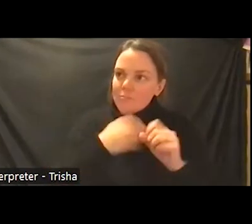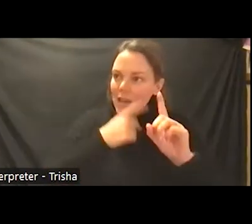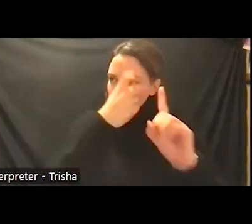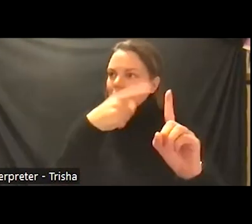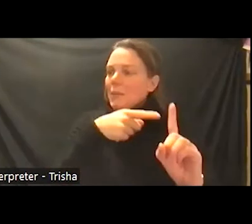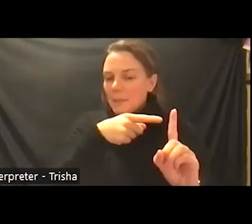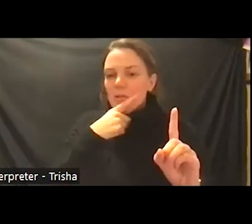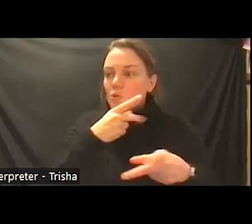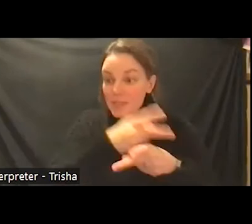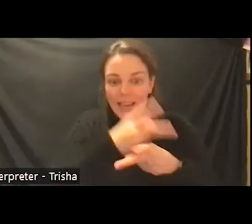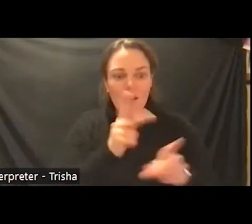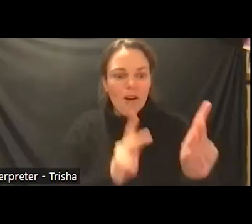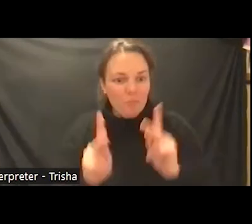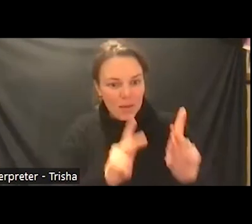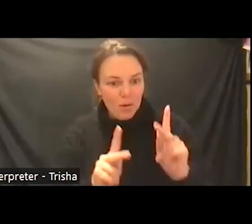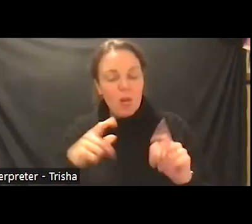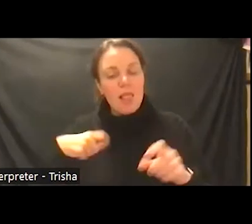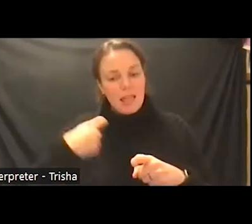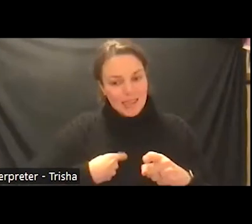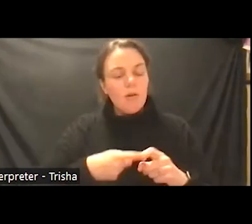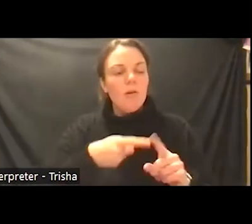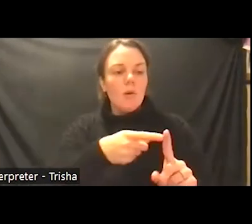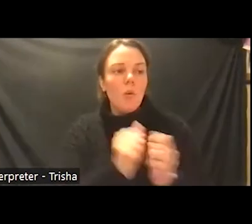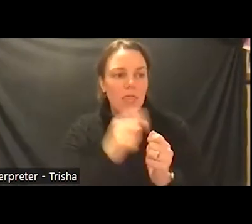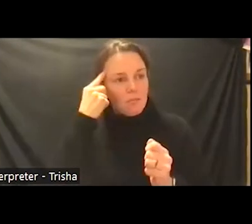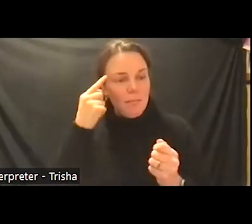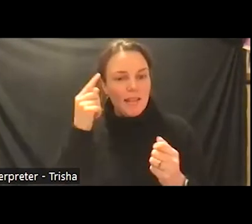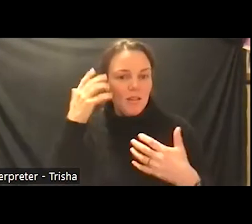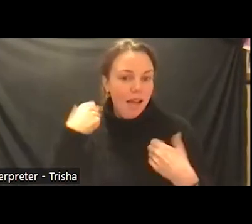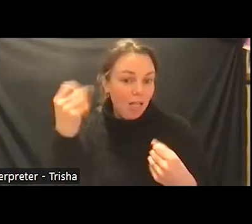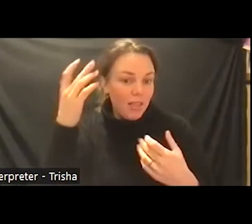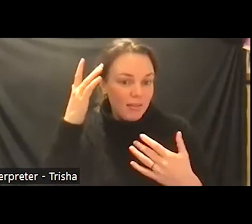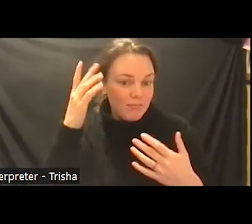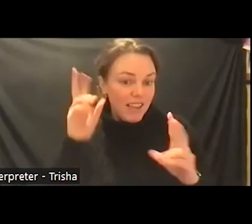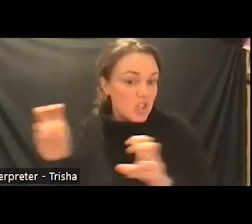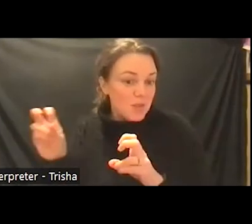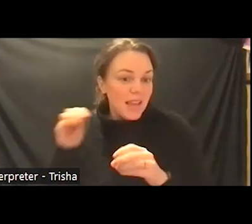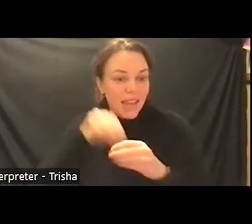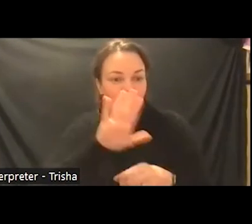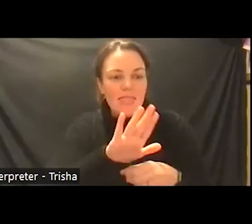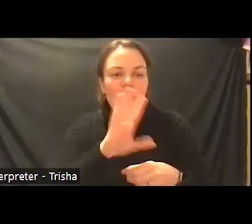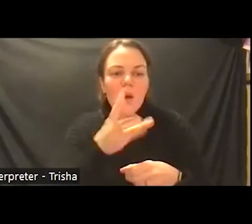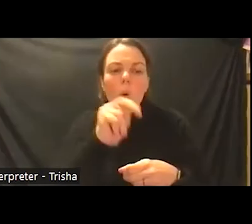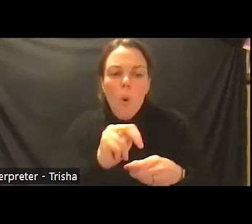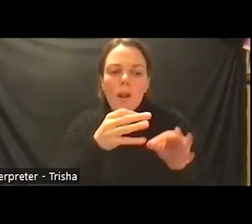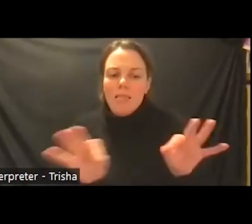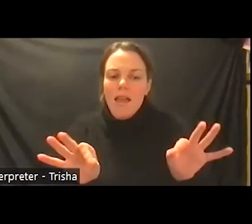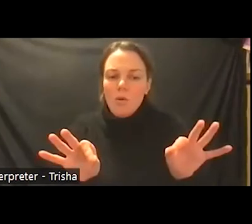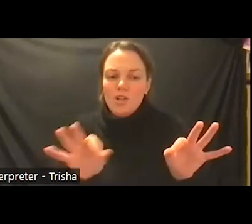people latinos with mental health issues in their own language and within a cultural framework